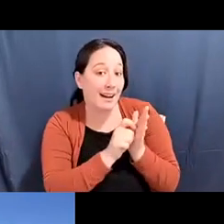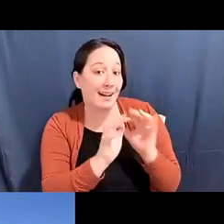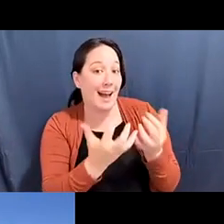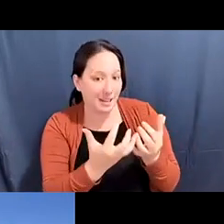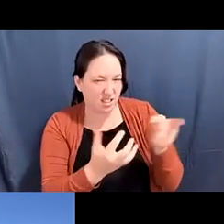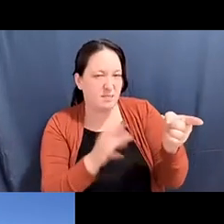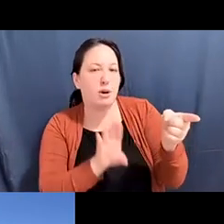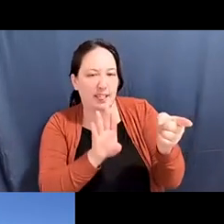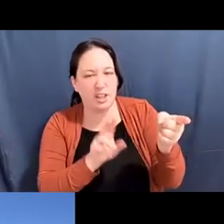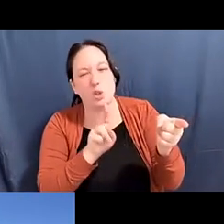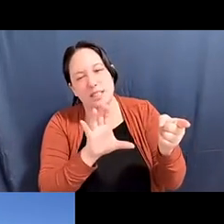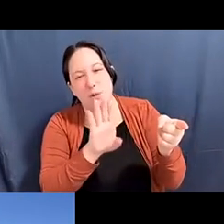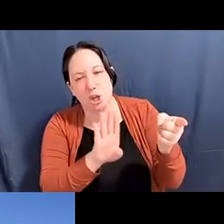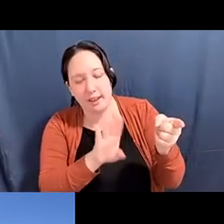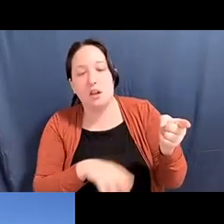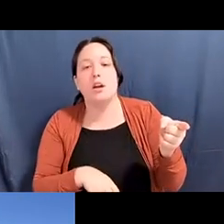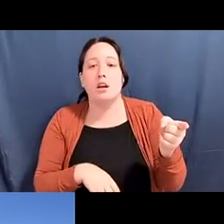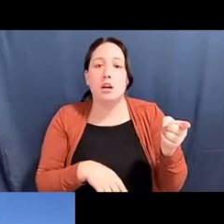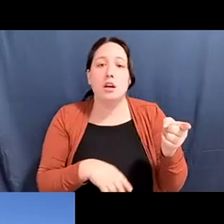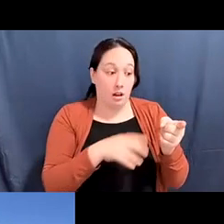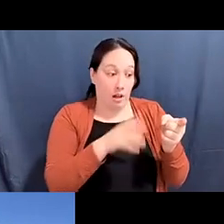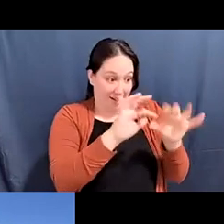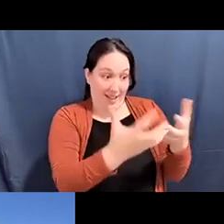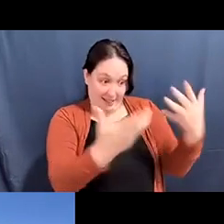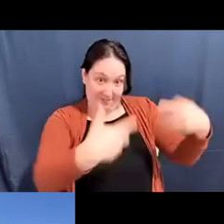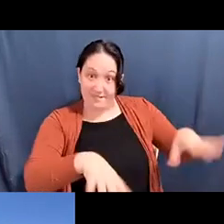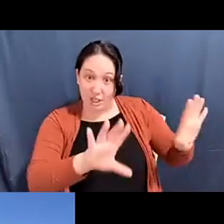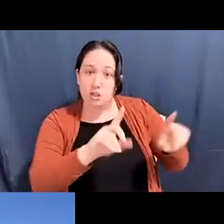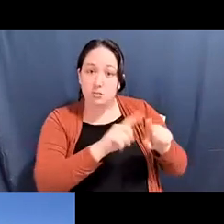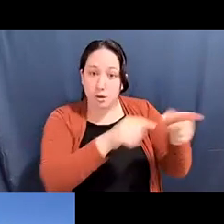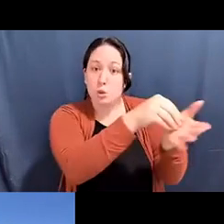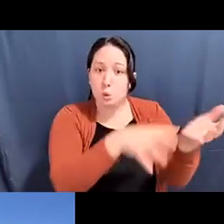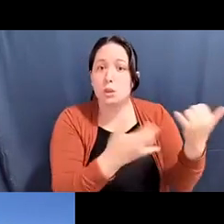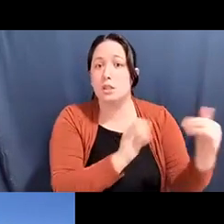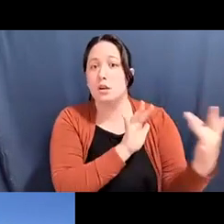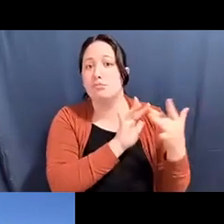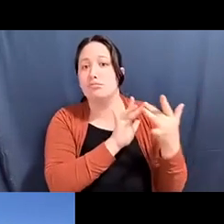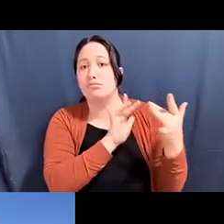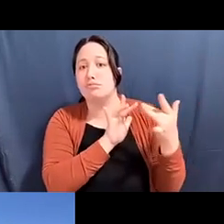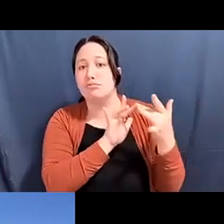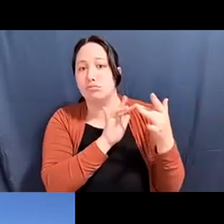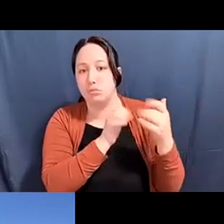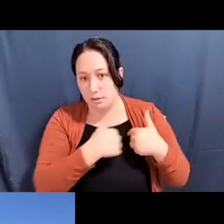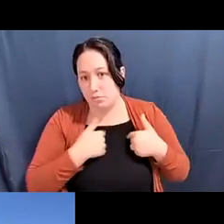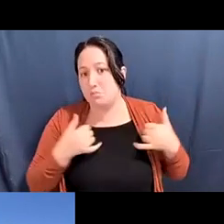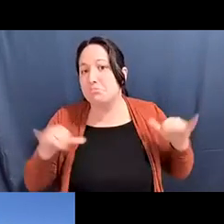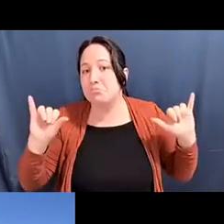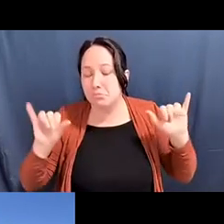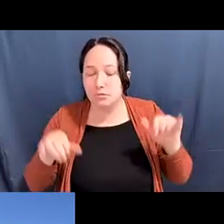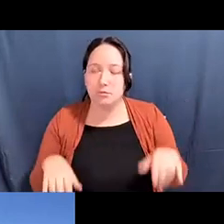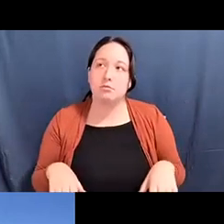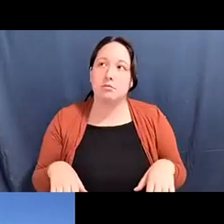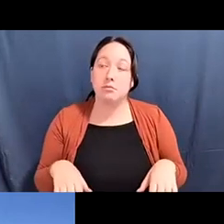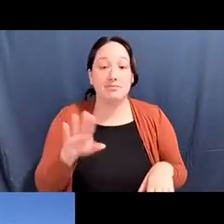Katherine Lee: and we kept in touch after that student had finished with my class and I remember receiving an email one summer